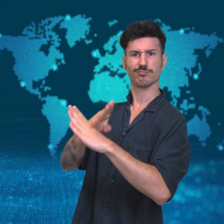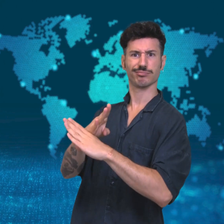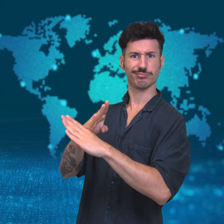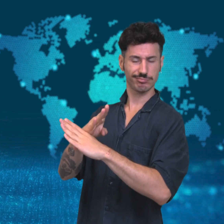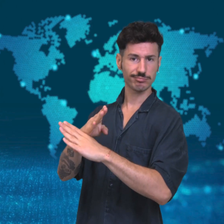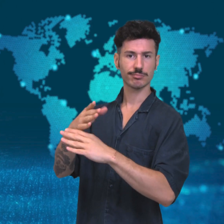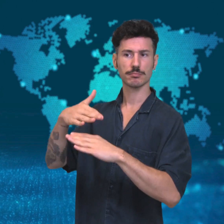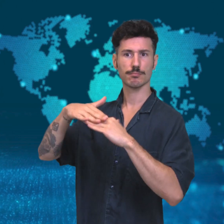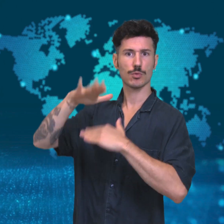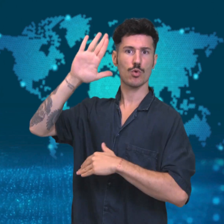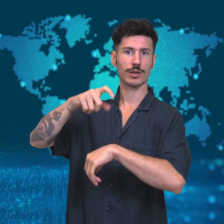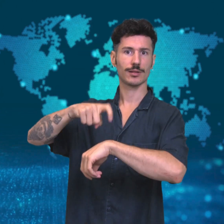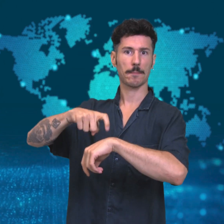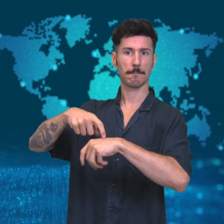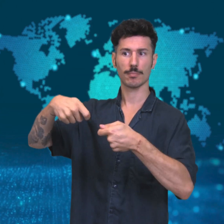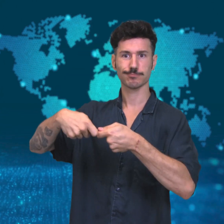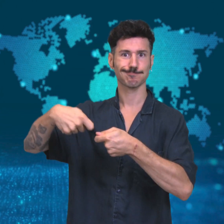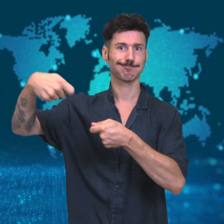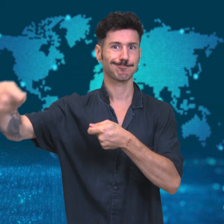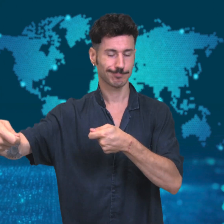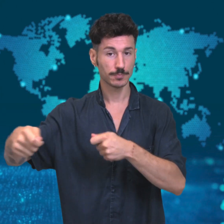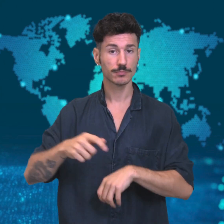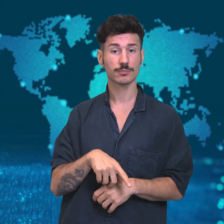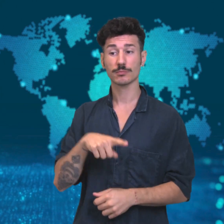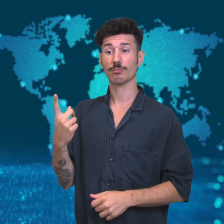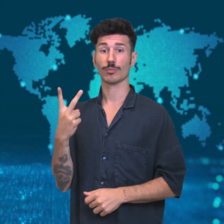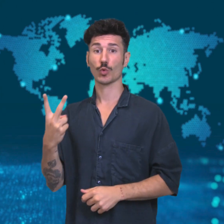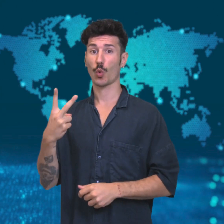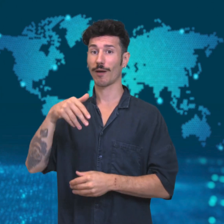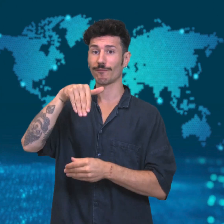two voted in favor of the extension,